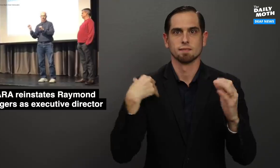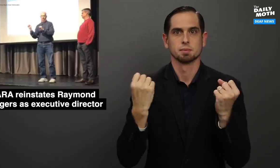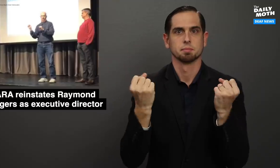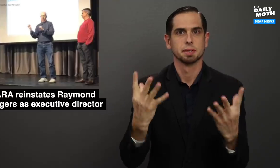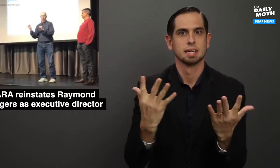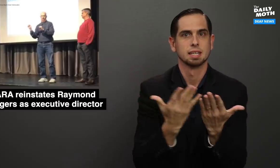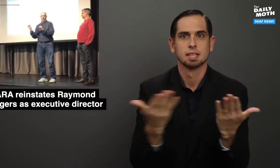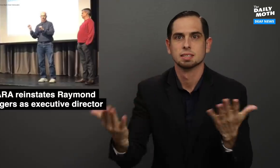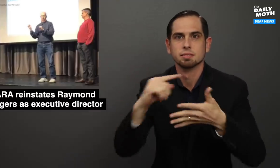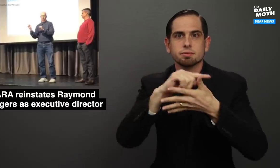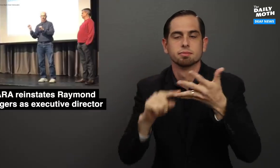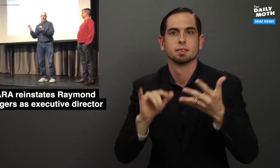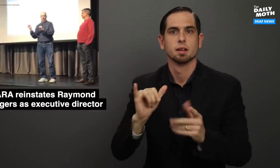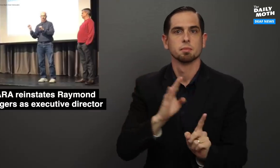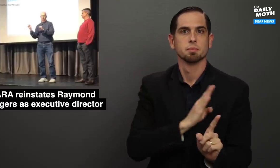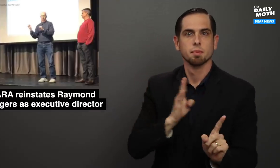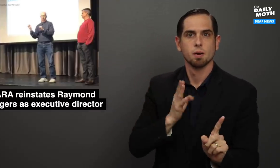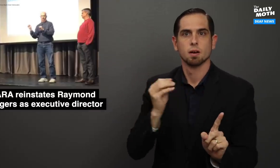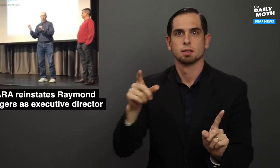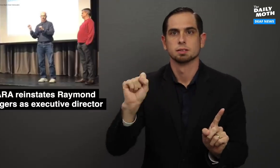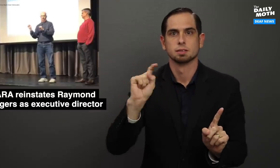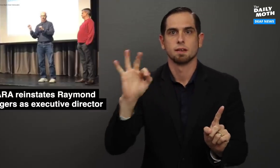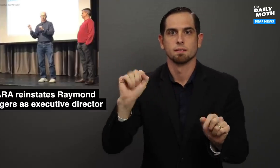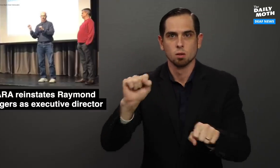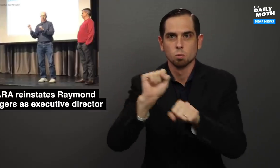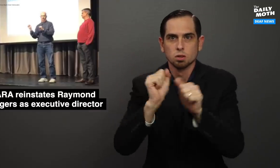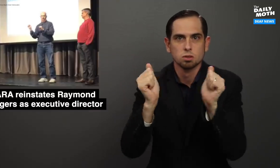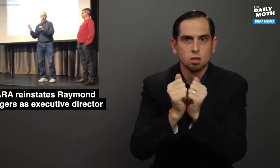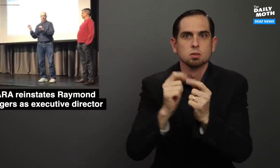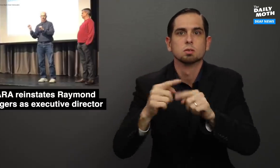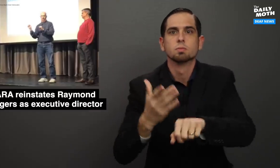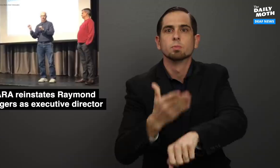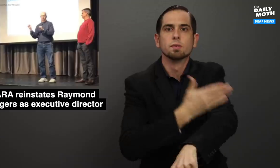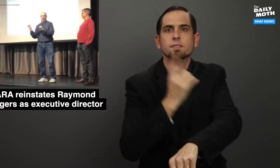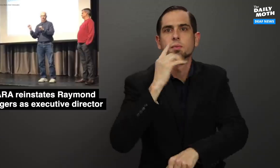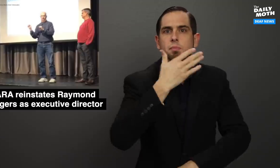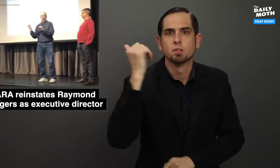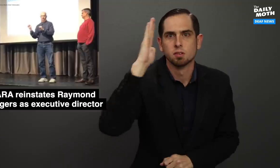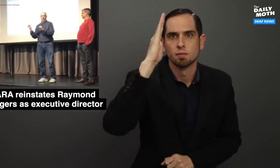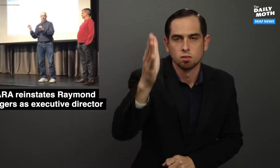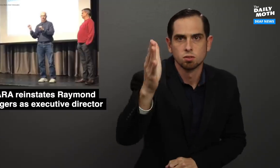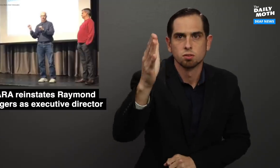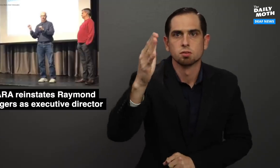there are many things that the board and the staff can work together on to improve on for a better future.